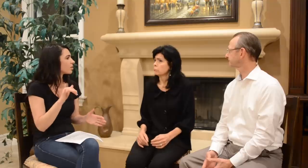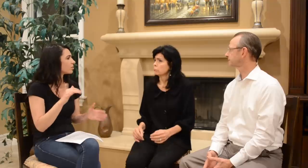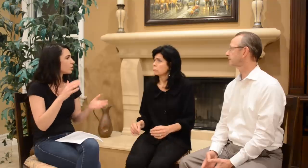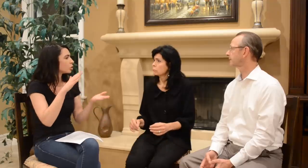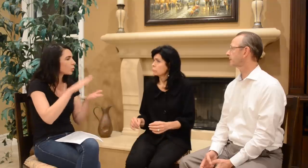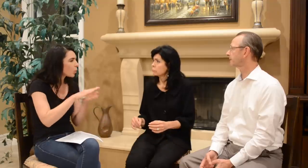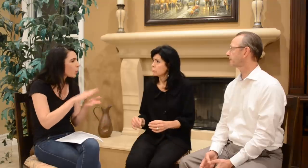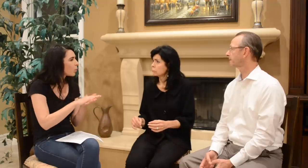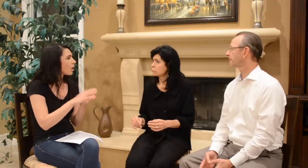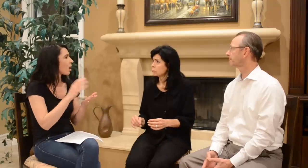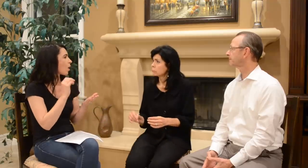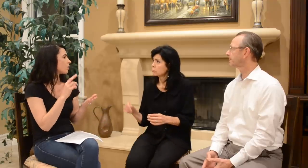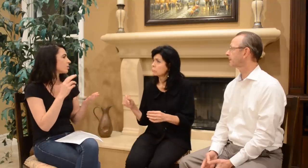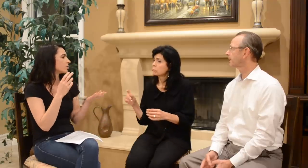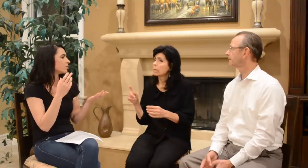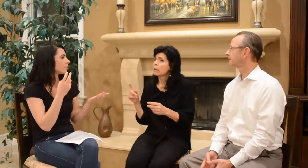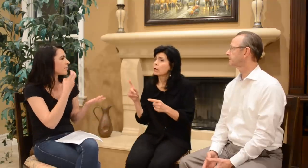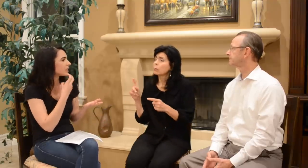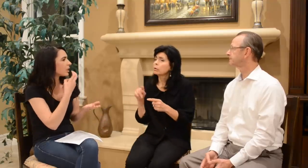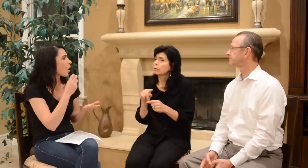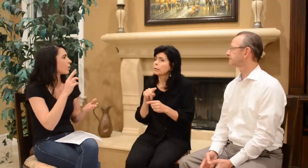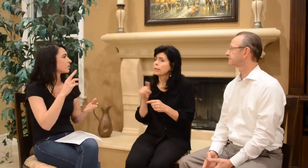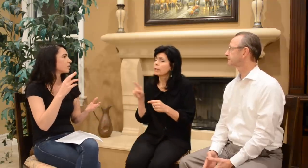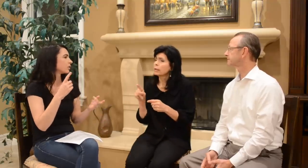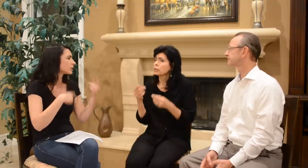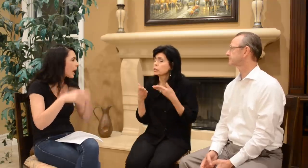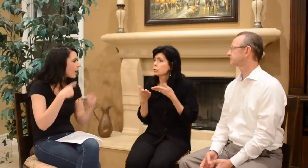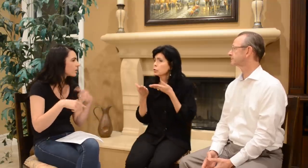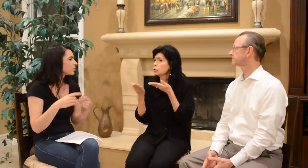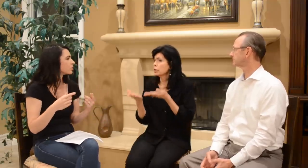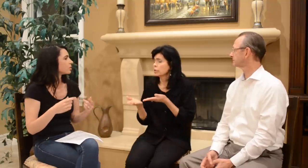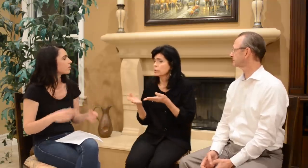Like school, or speech or sign...?